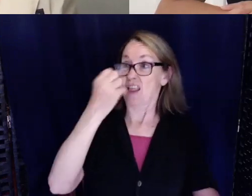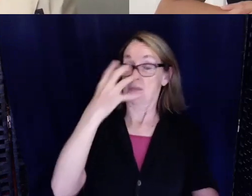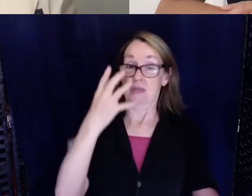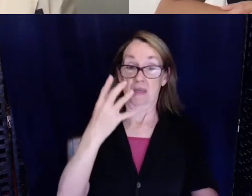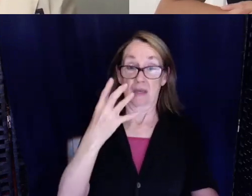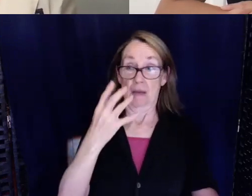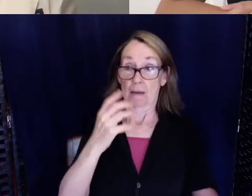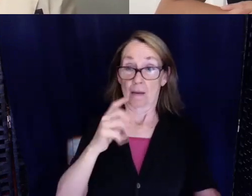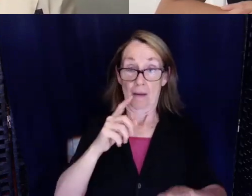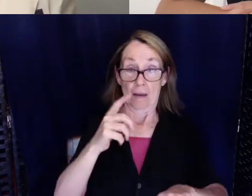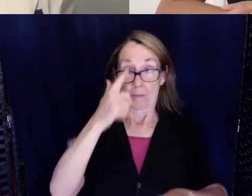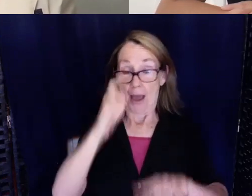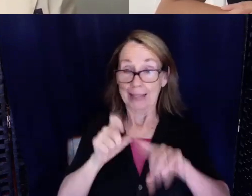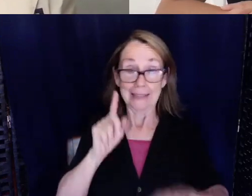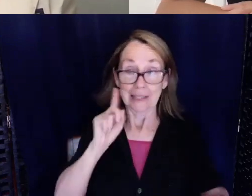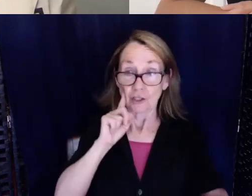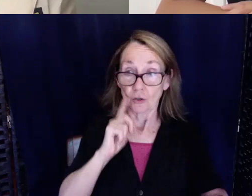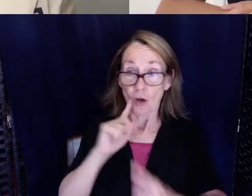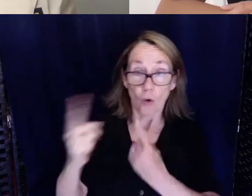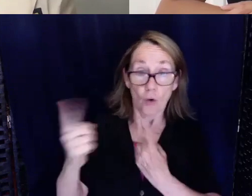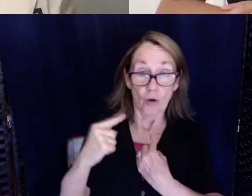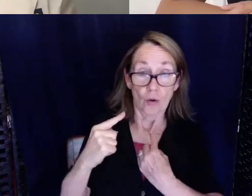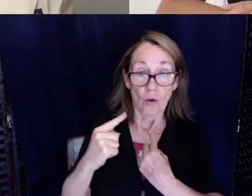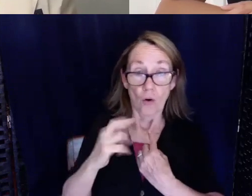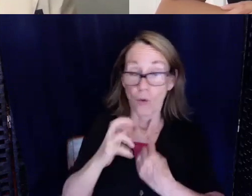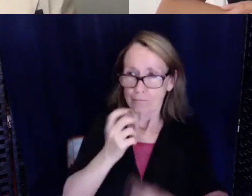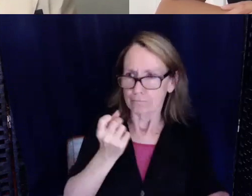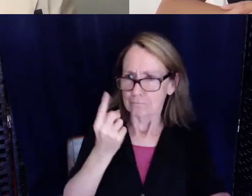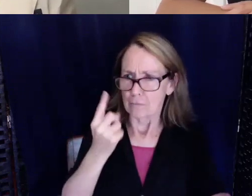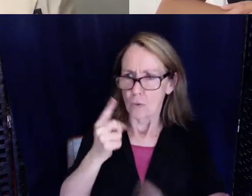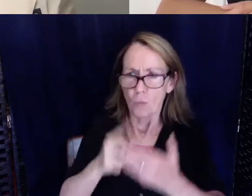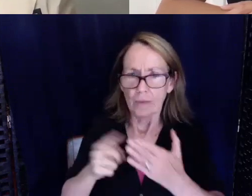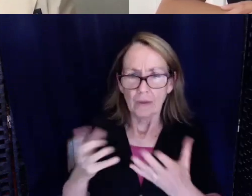hear an order or I didn't understand what they wanted.